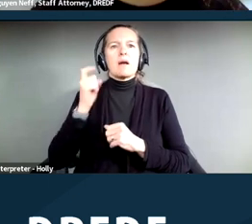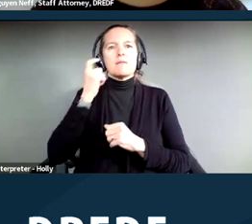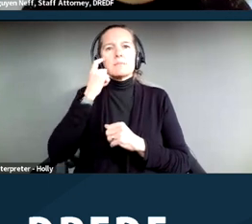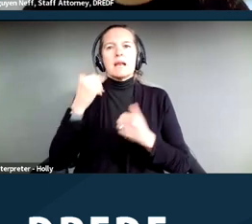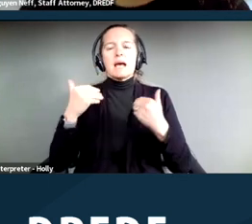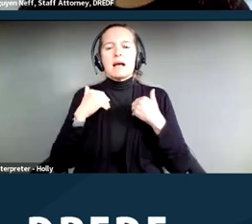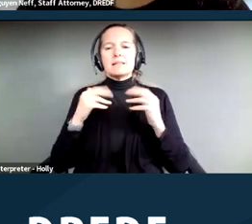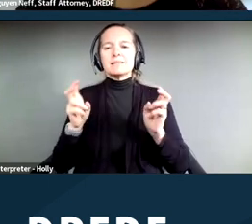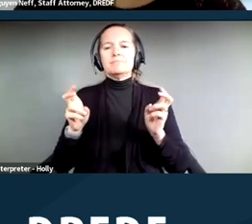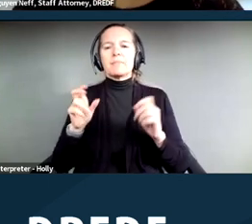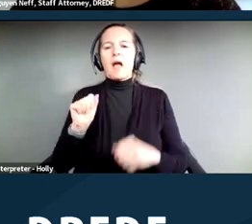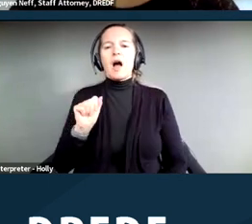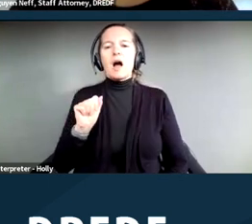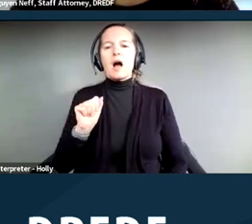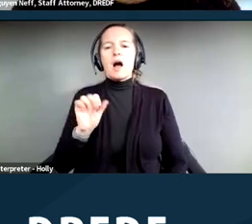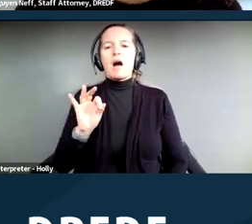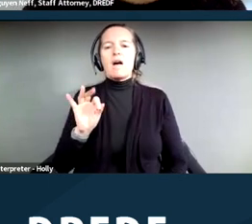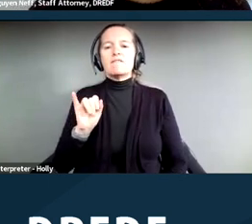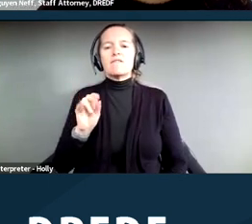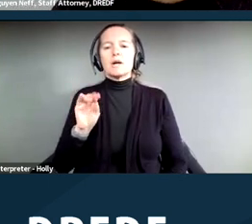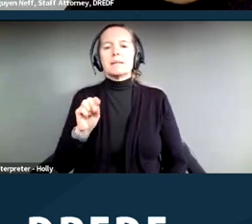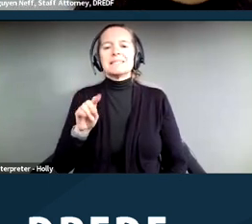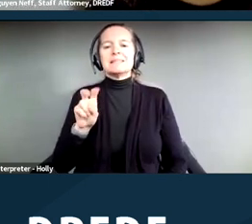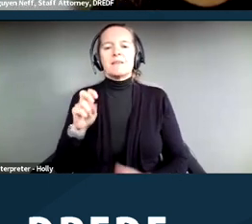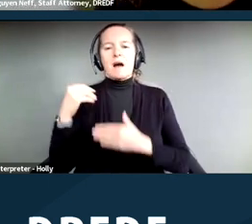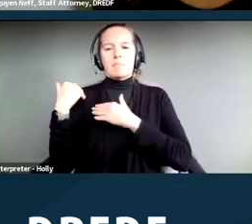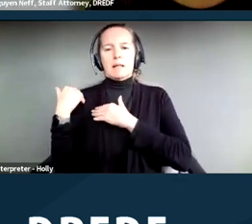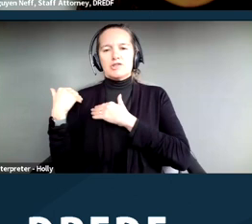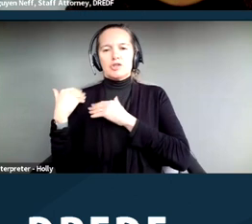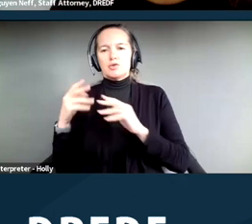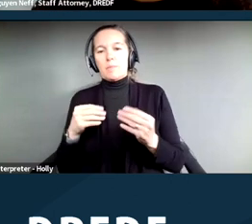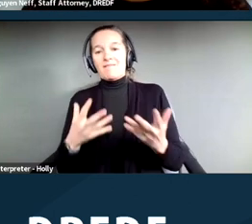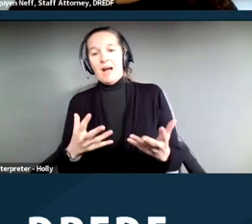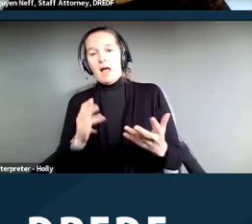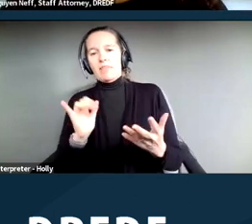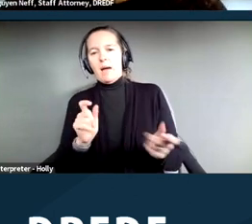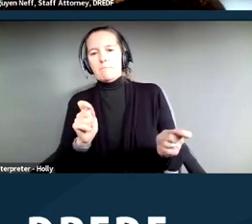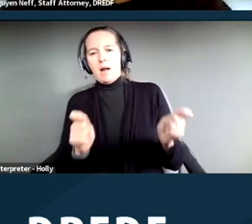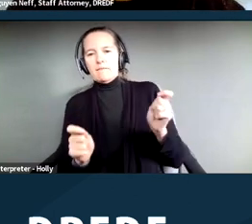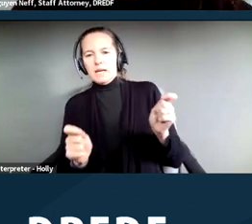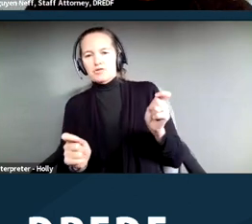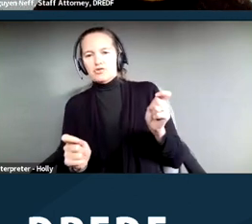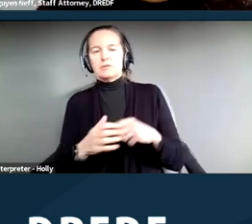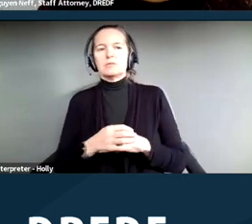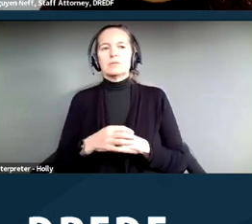affirmative obligation to provide modifications. So unlike other provisions of the law,